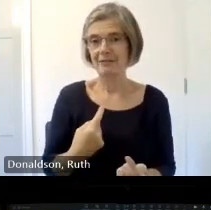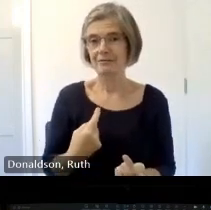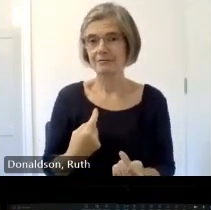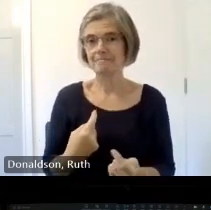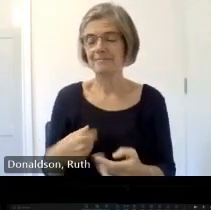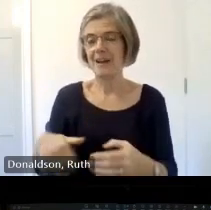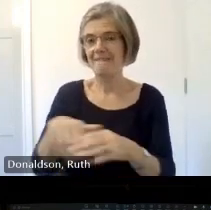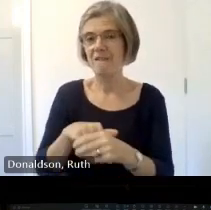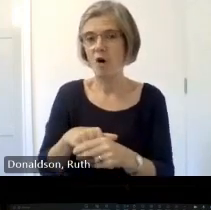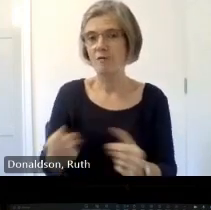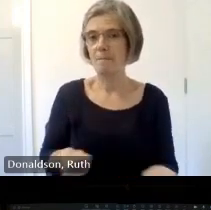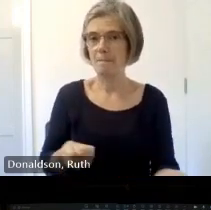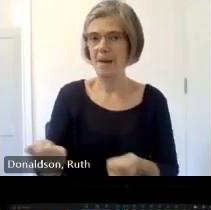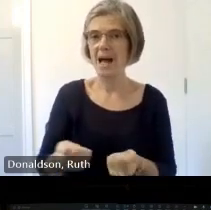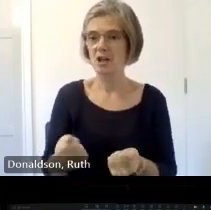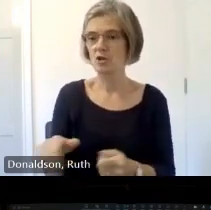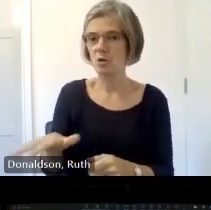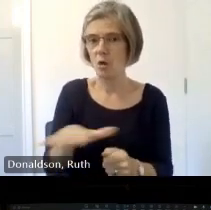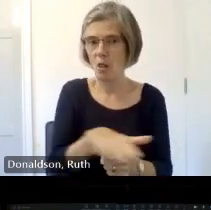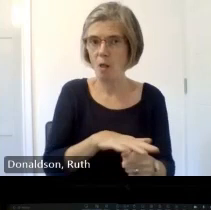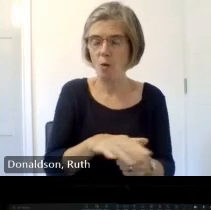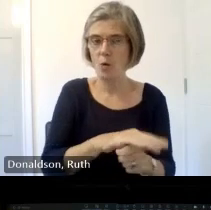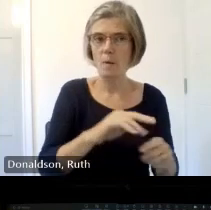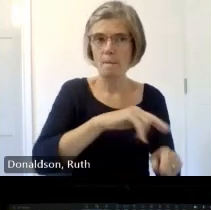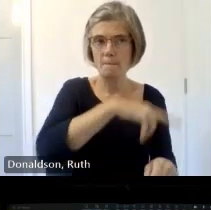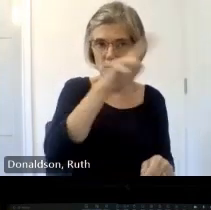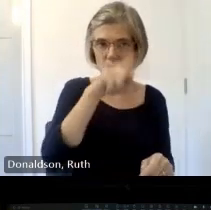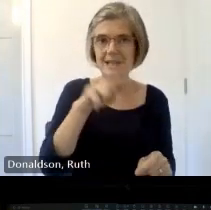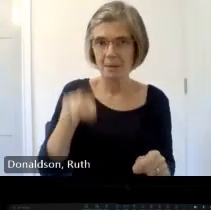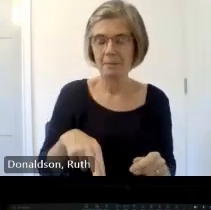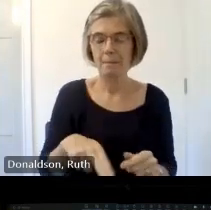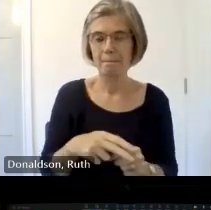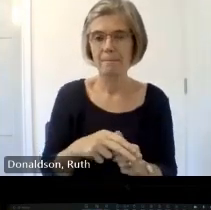is accessible to local people if it couldn't remain in the in the building itself well I